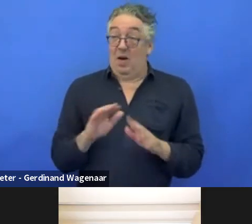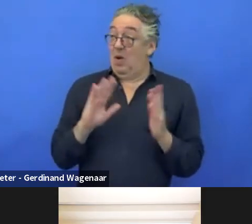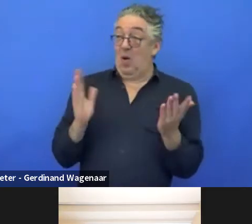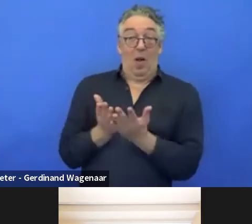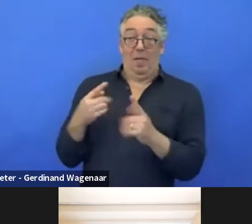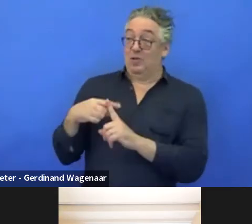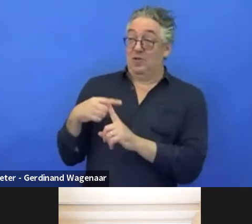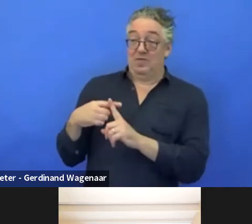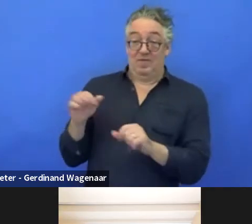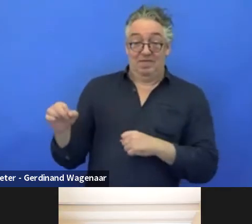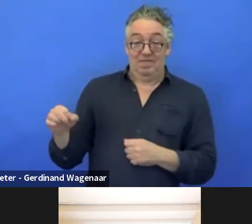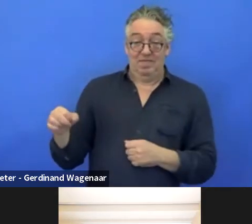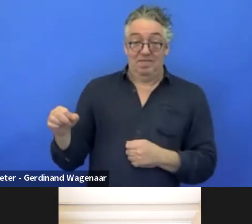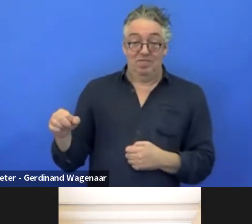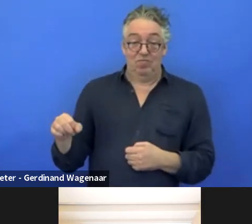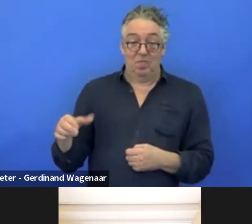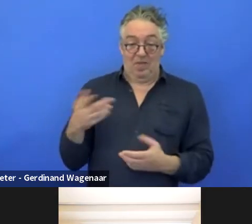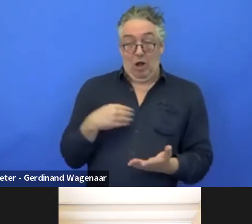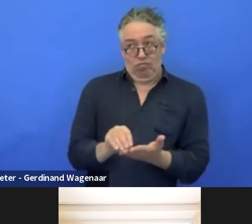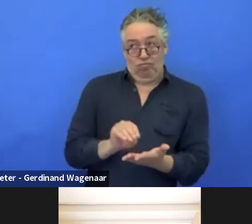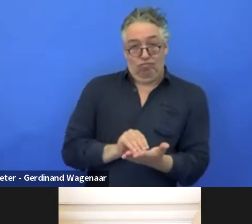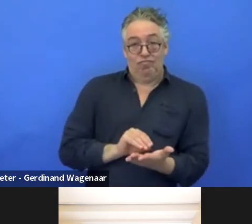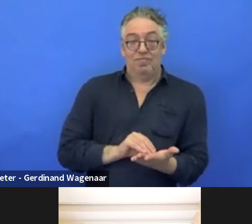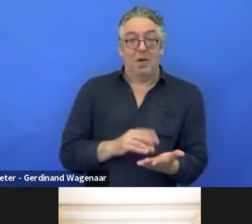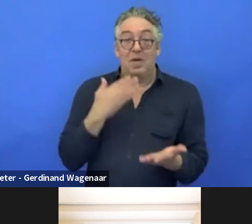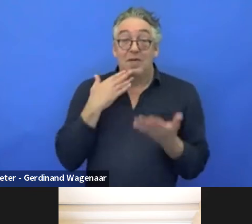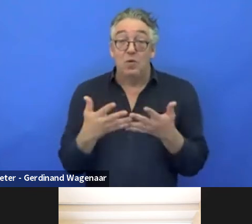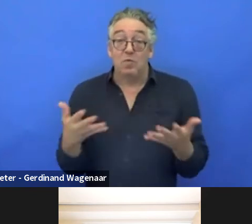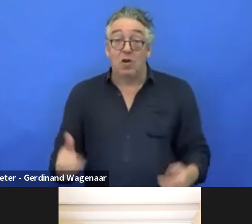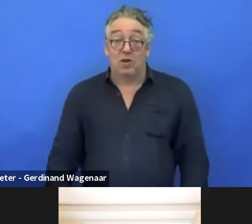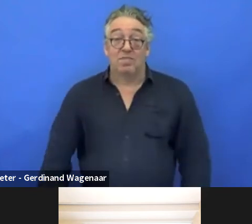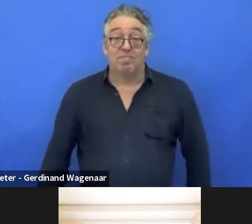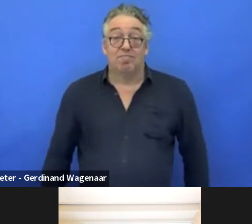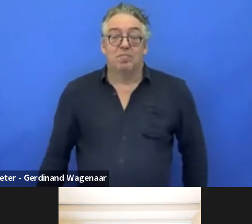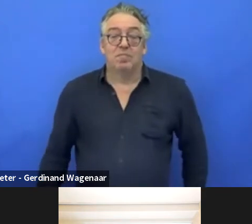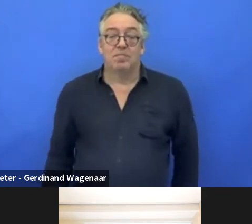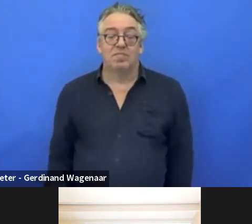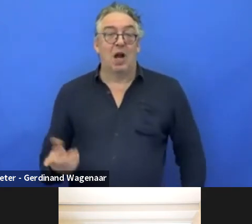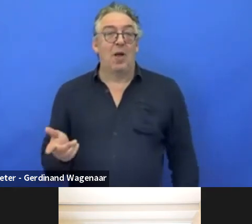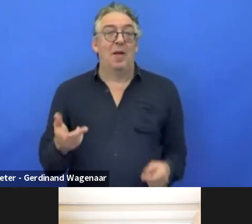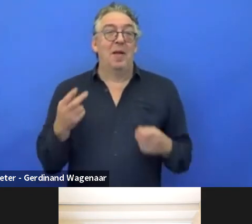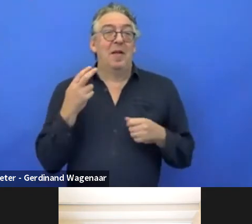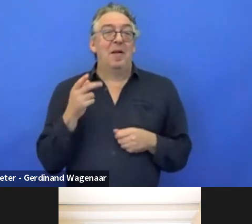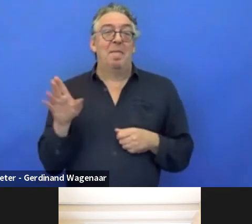I will take note of that. Thank you so much. Loud and clear. Thank you so much.